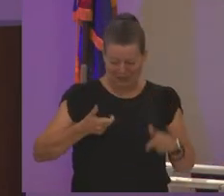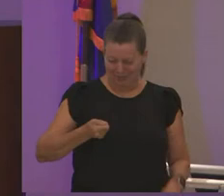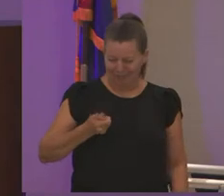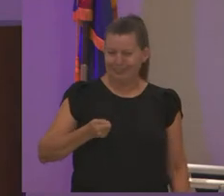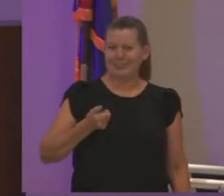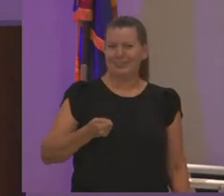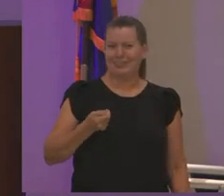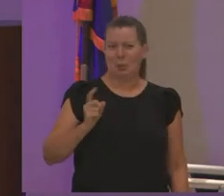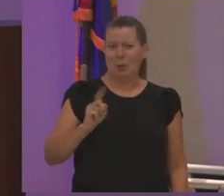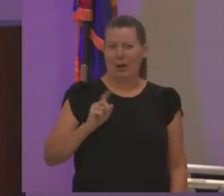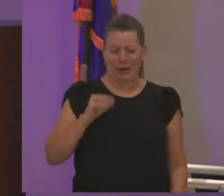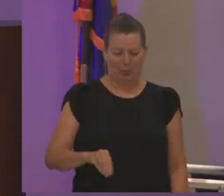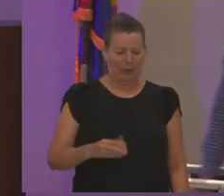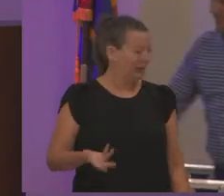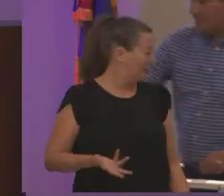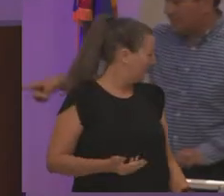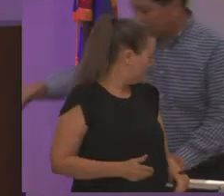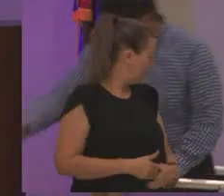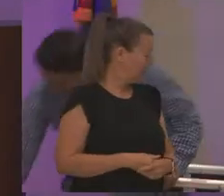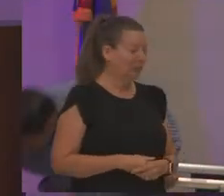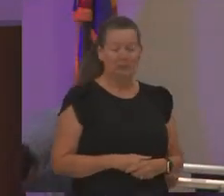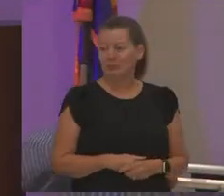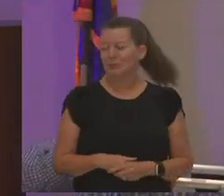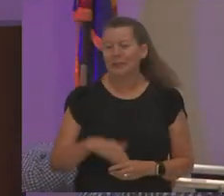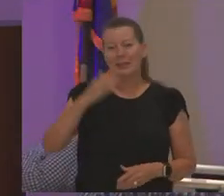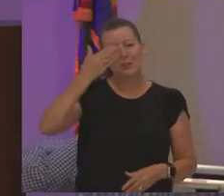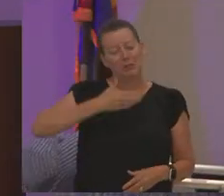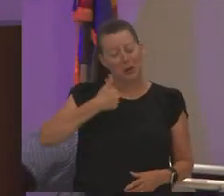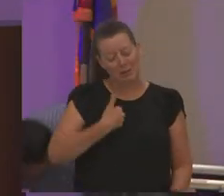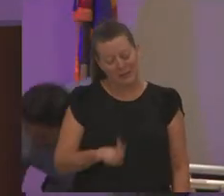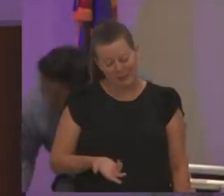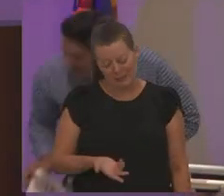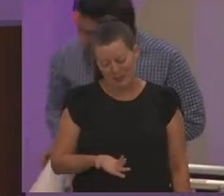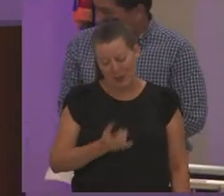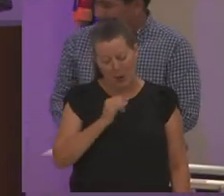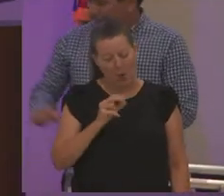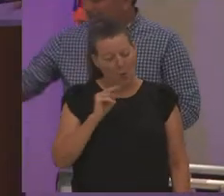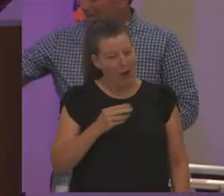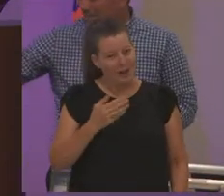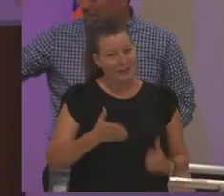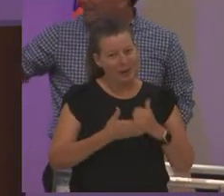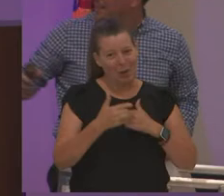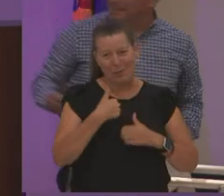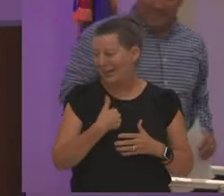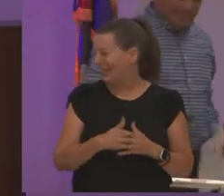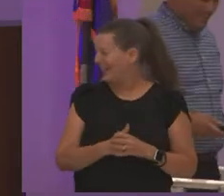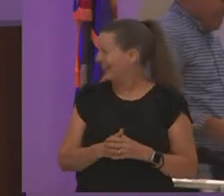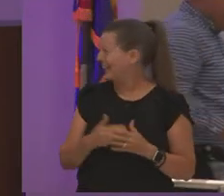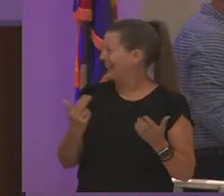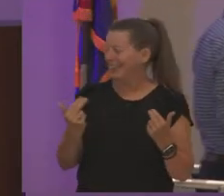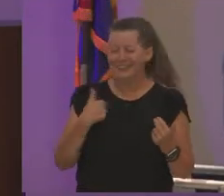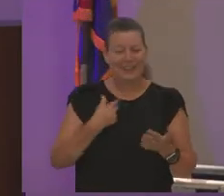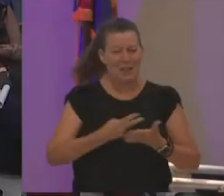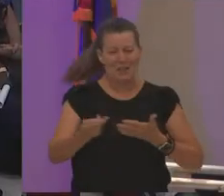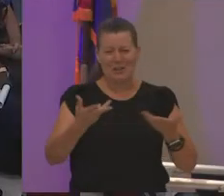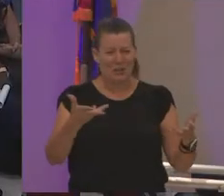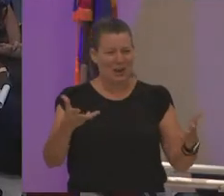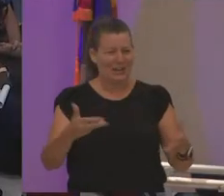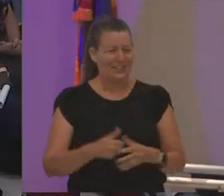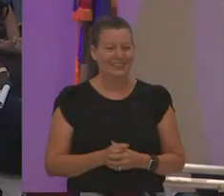it no it's right in front of me here you go juan help i've failed already before i even get started